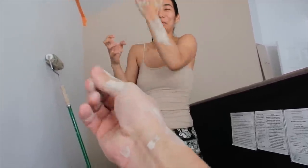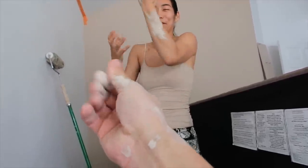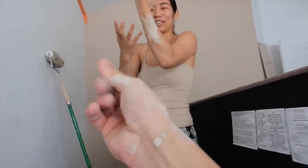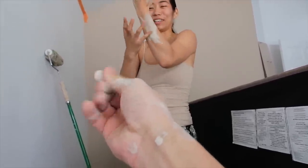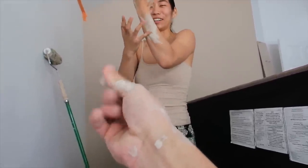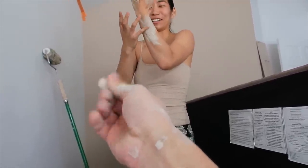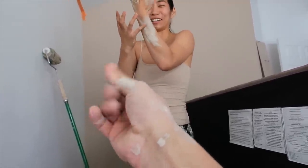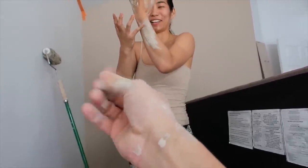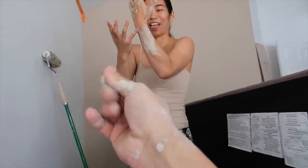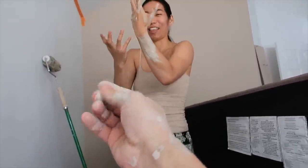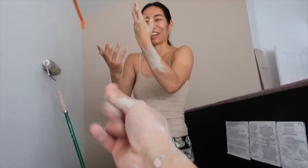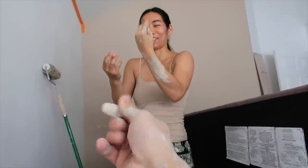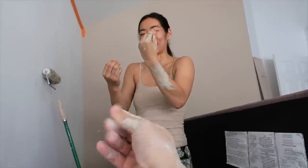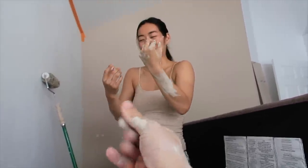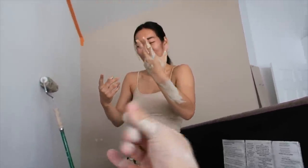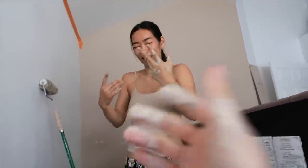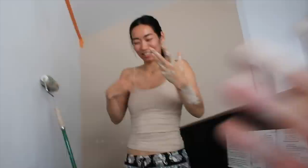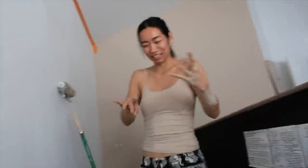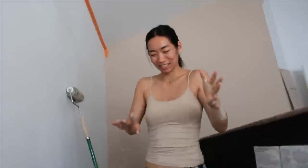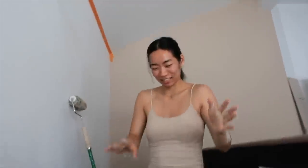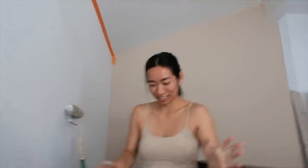I can feel it right here, and I don't like it